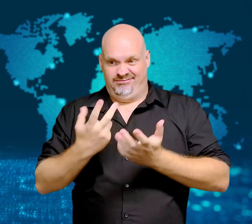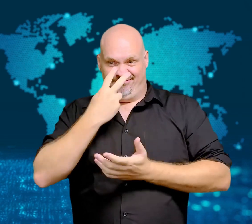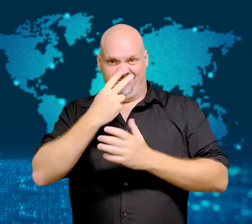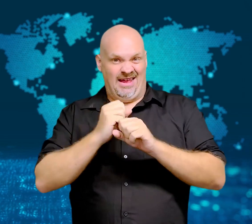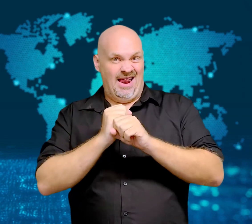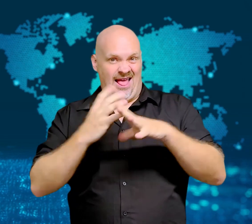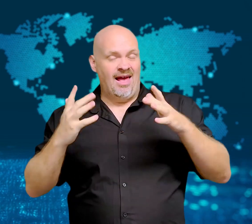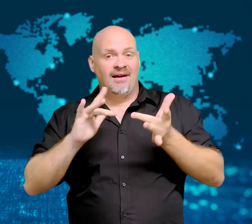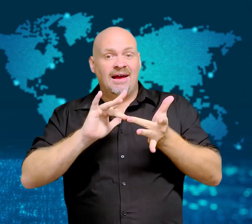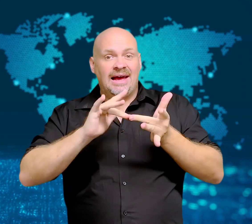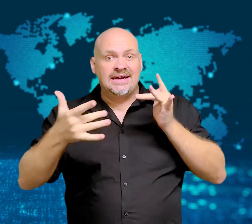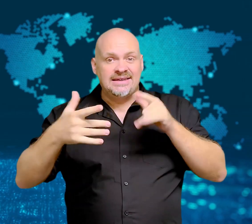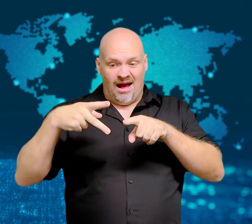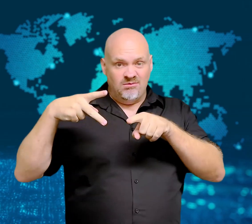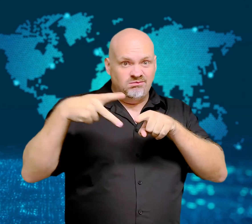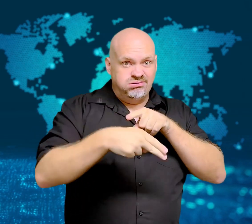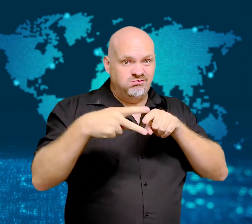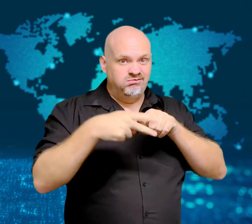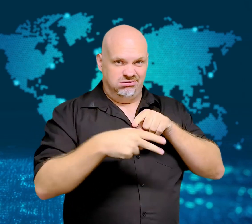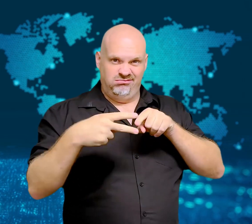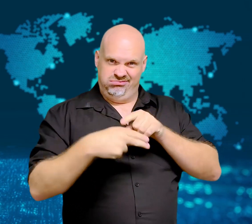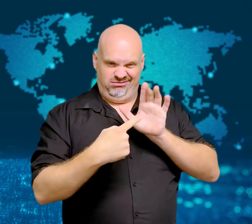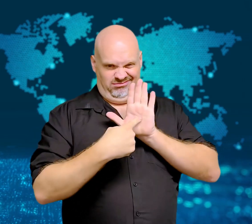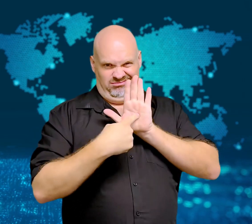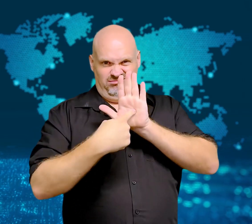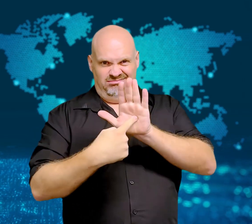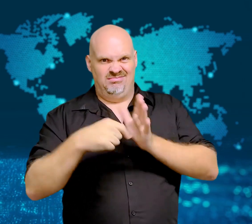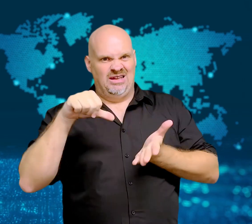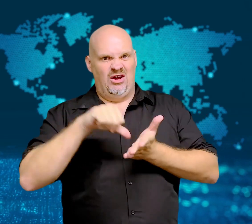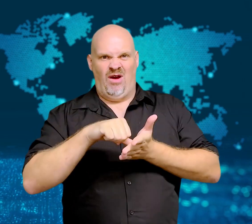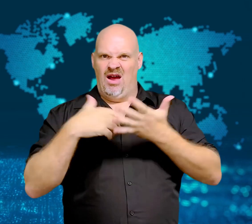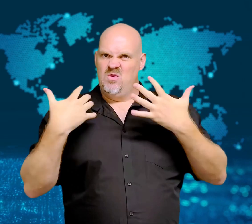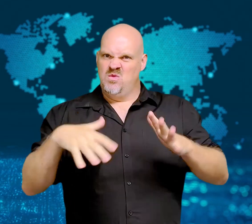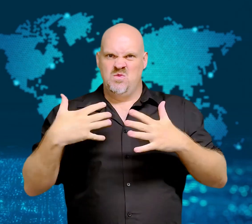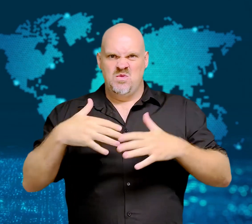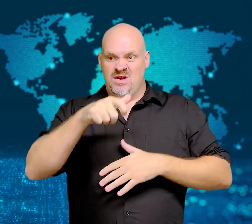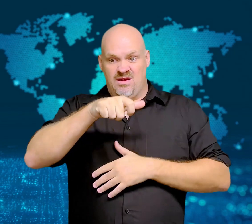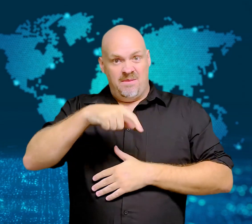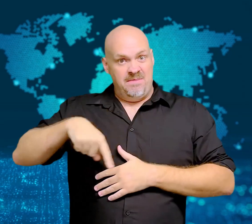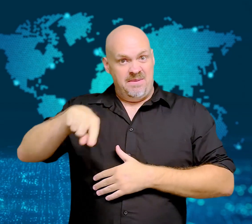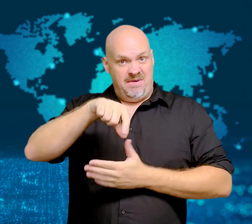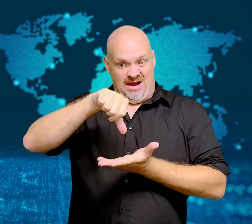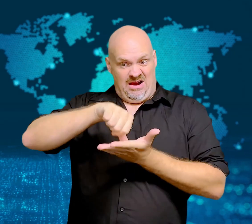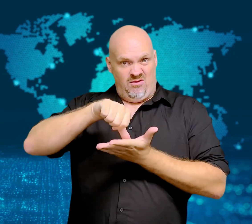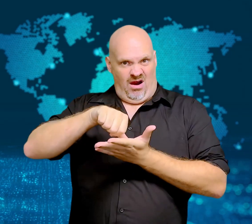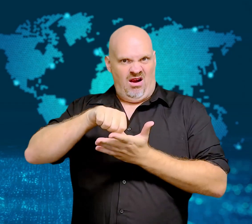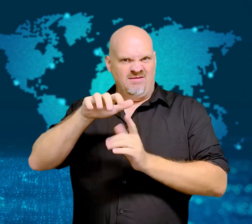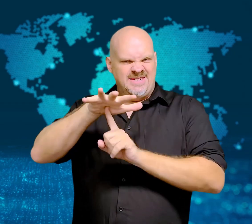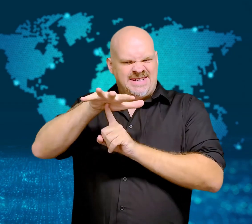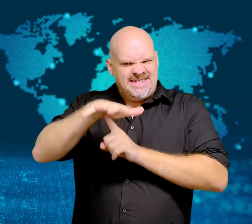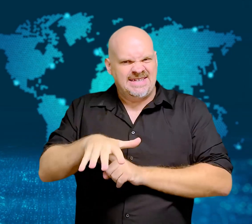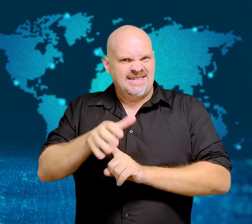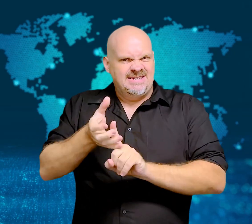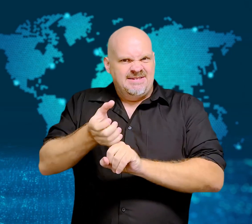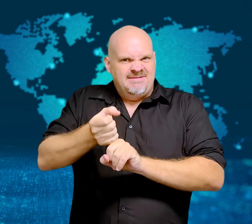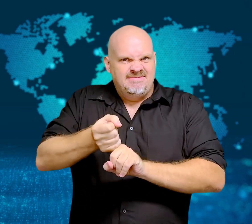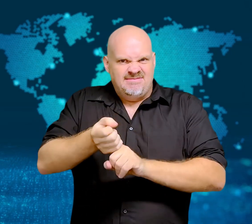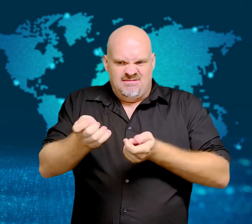cutting off the internet is an example of the widespread political repression